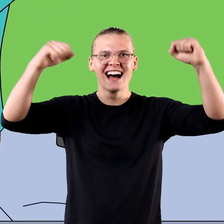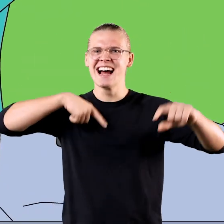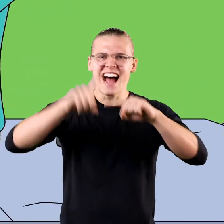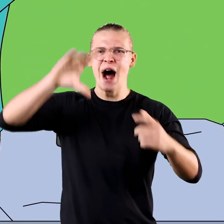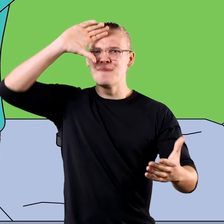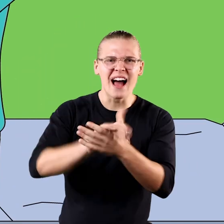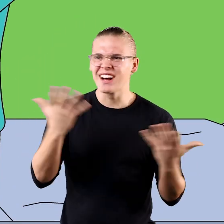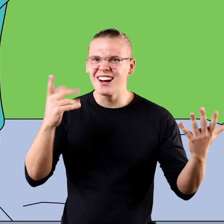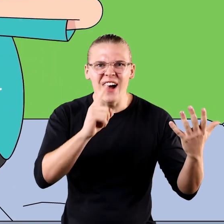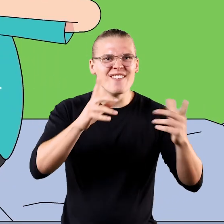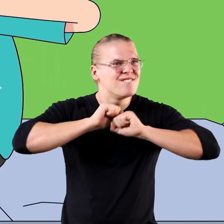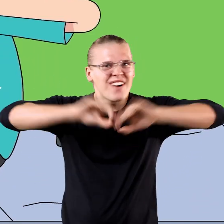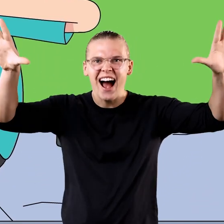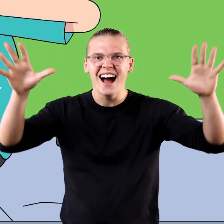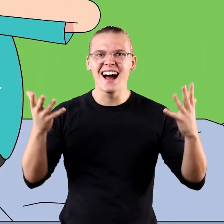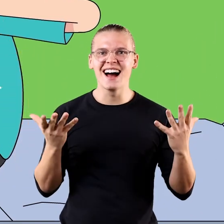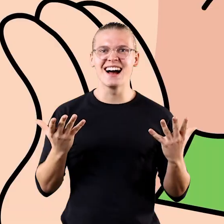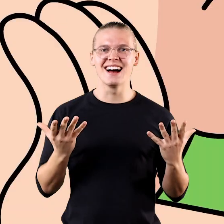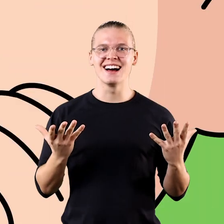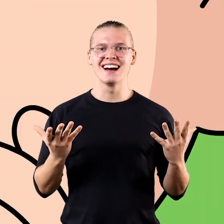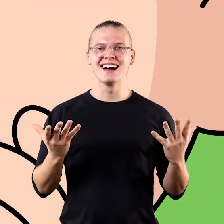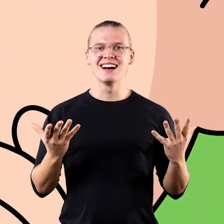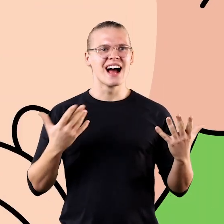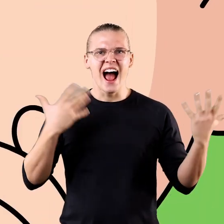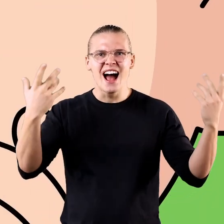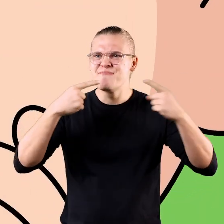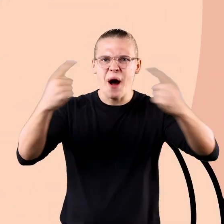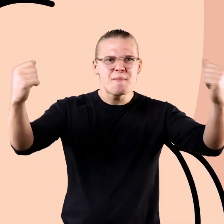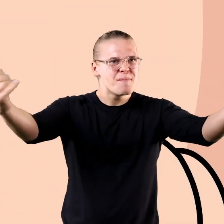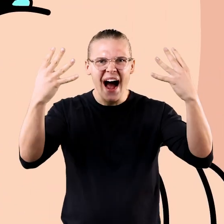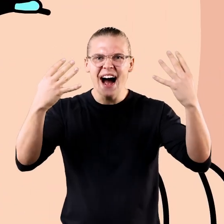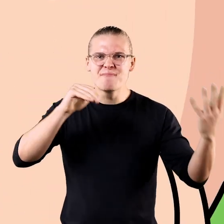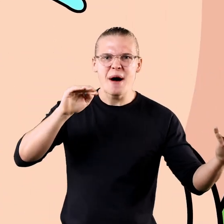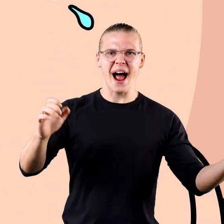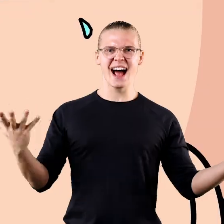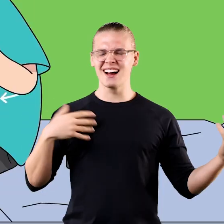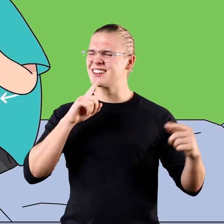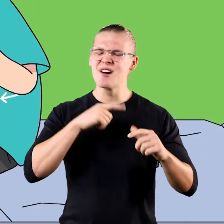Yes! I can't believe it! I went viral! I'm a meme!